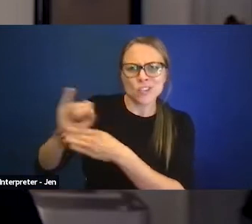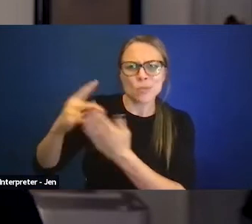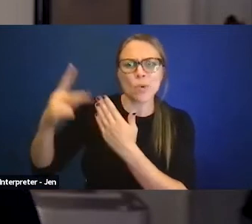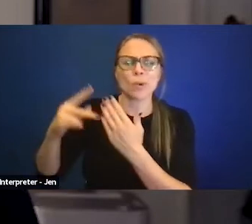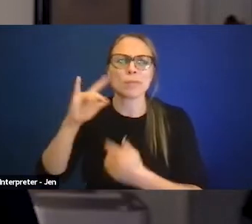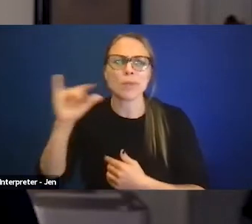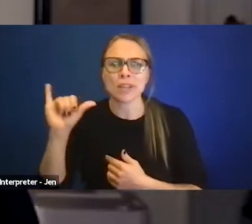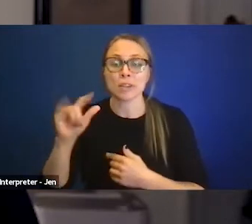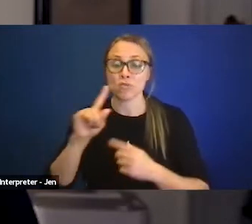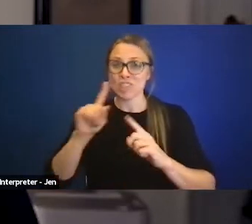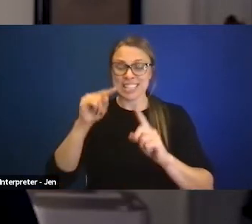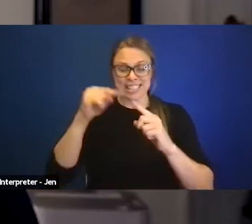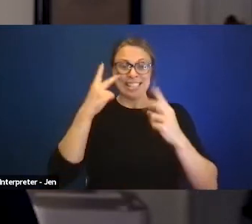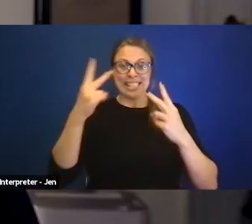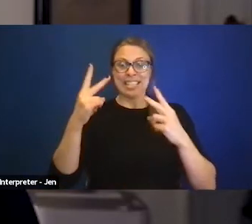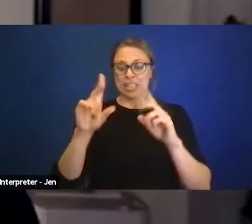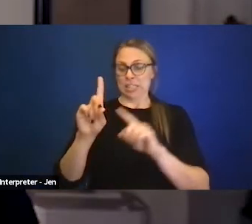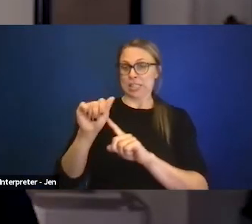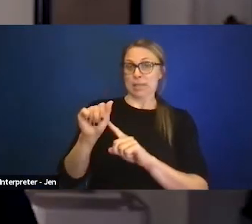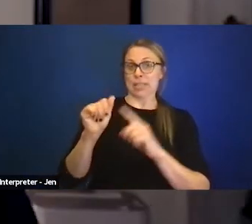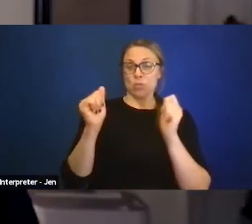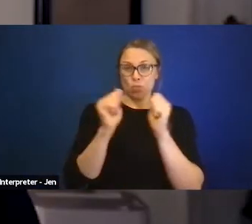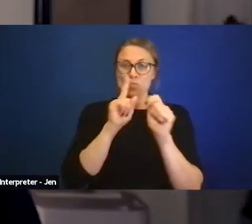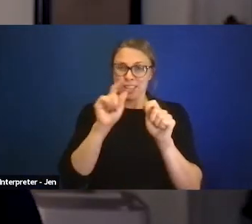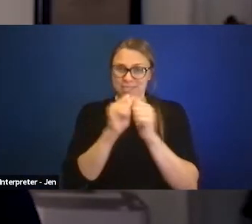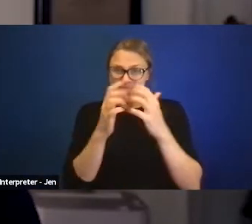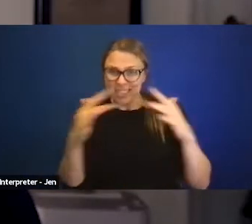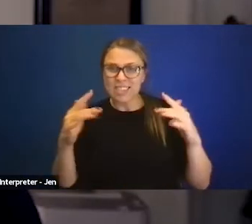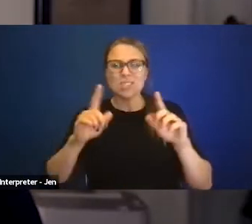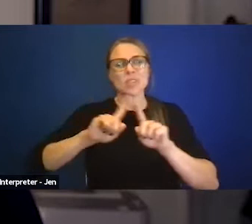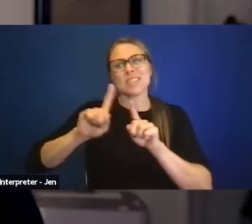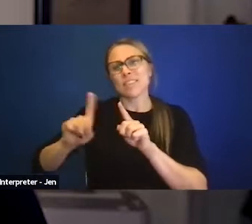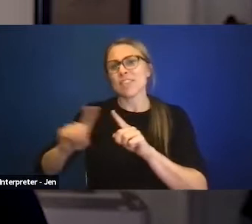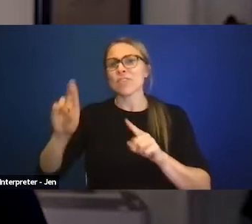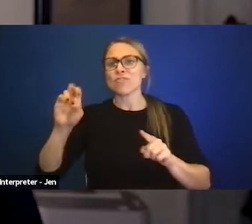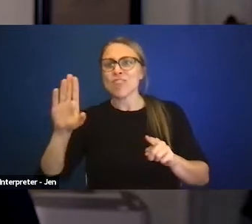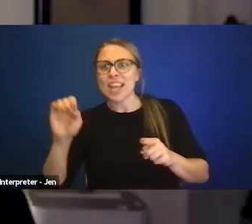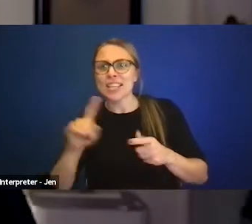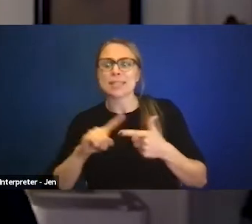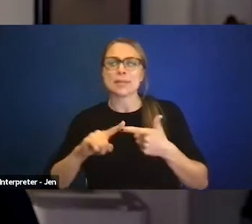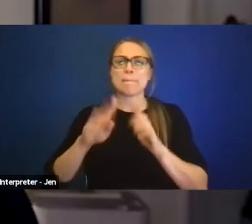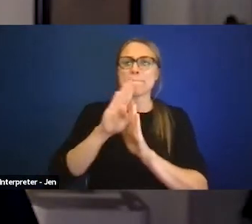so disabled people with different disabilities, different racial backgrounds, sexual orientation, on and on,